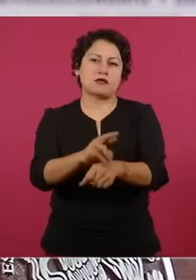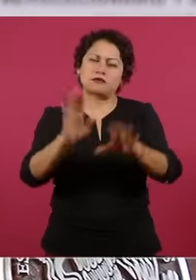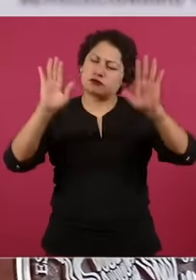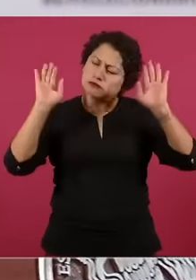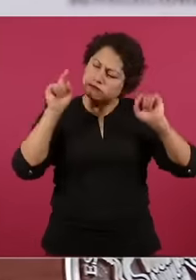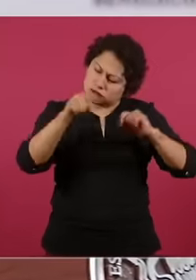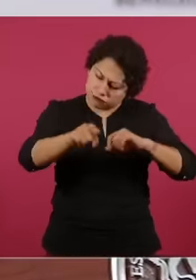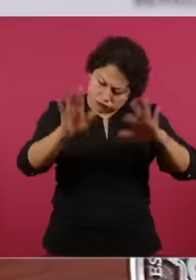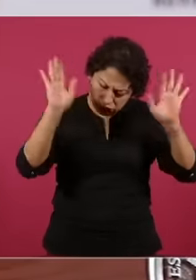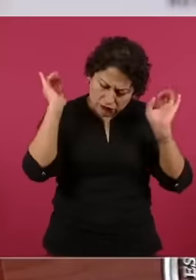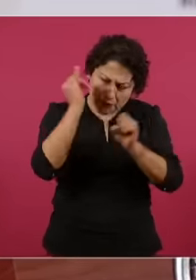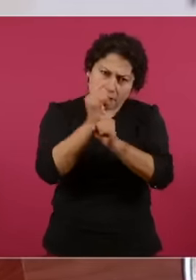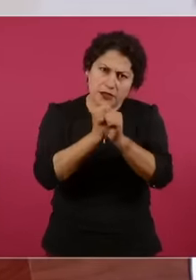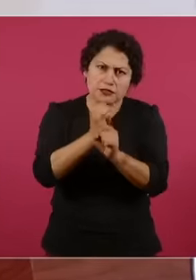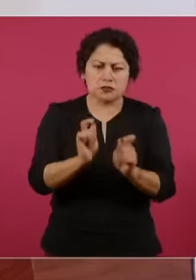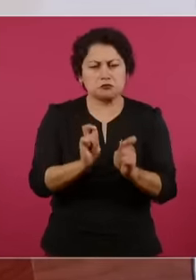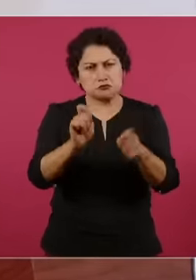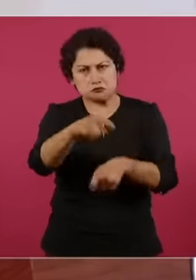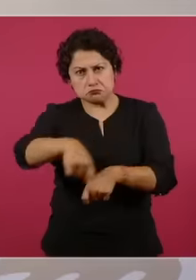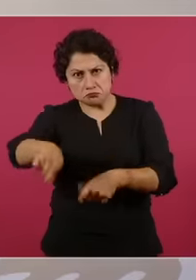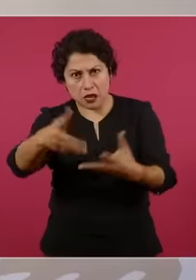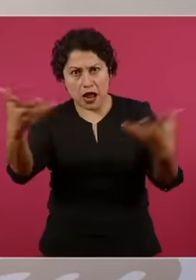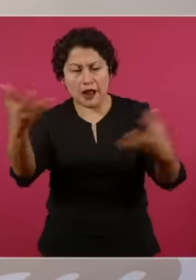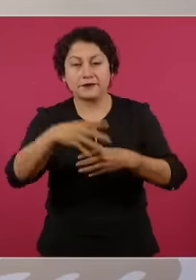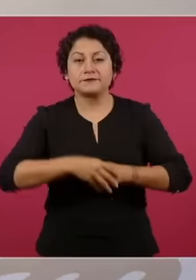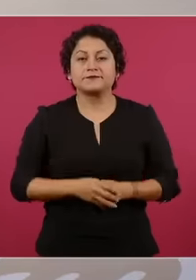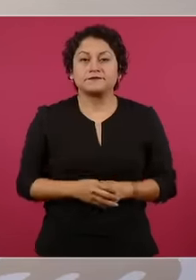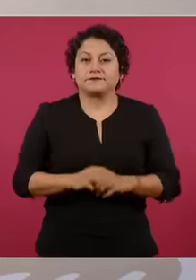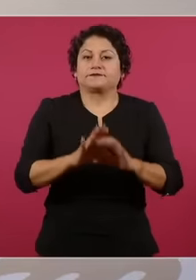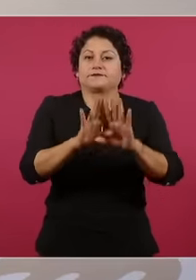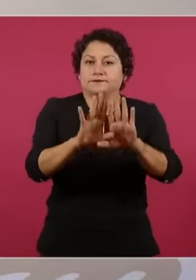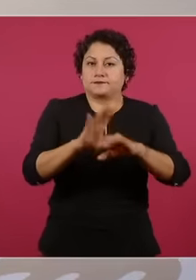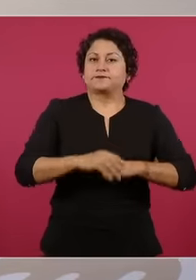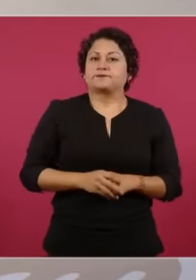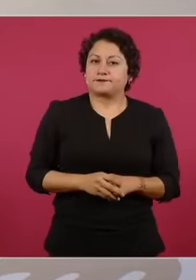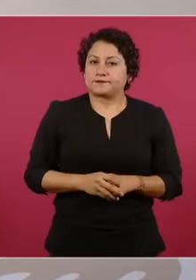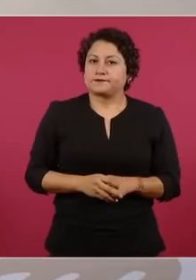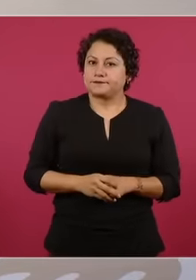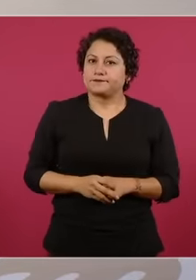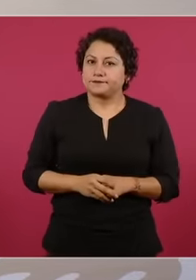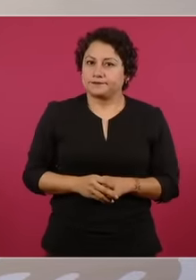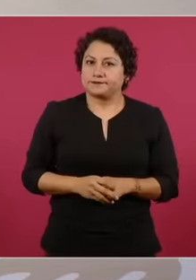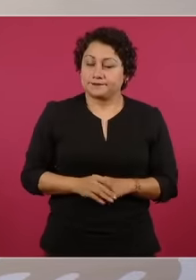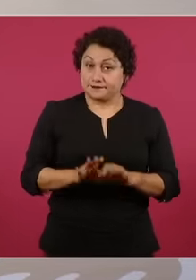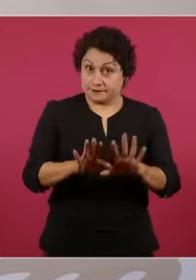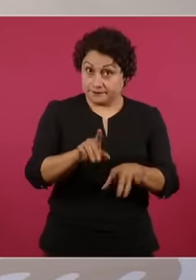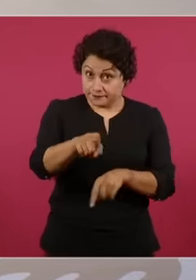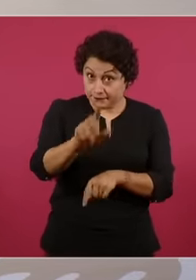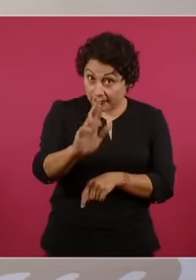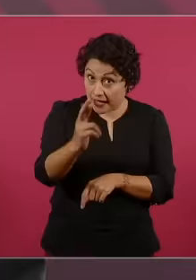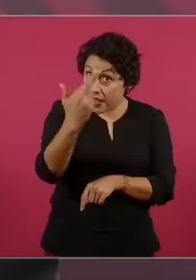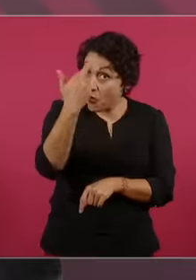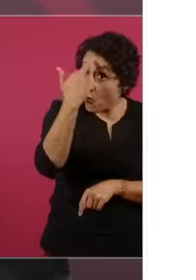and changed him. Remember that when the murder There is talk about Colossus